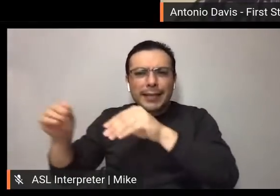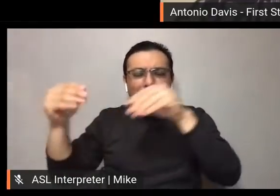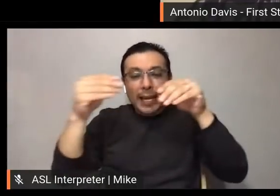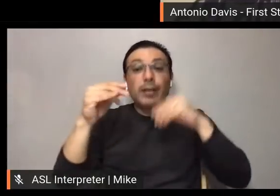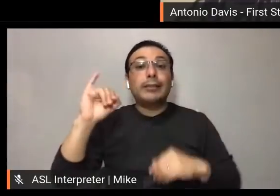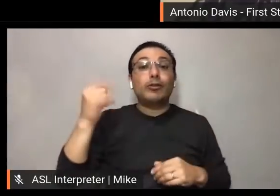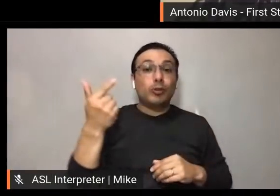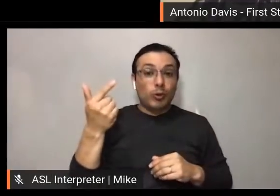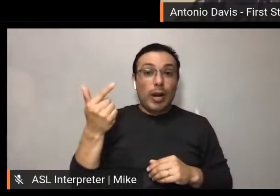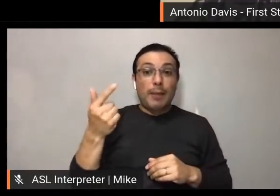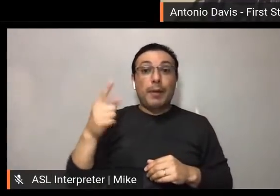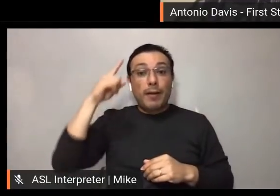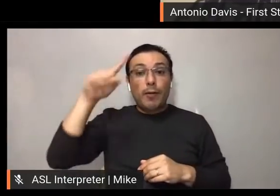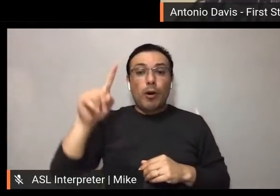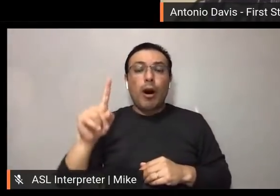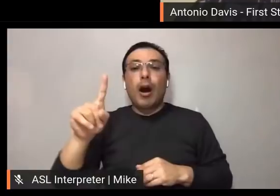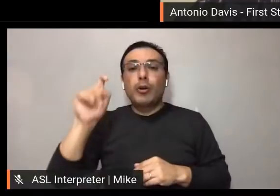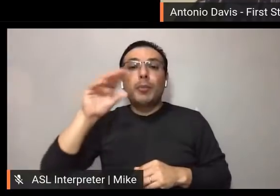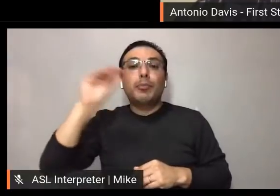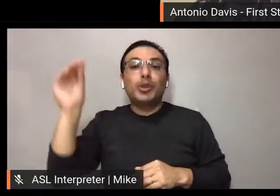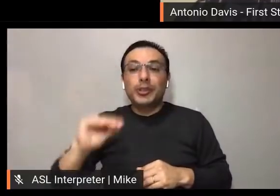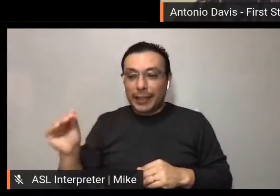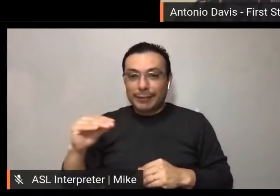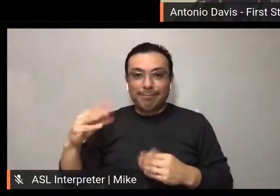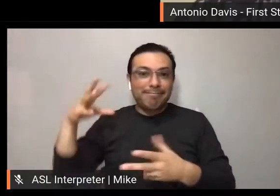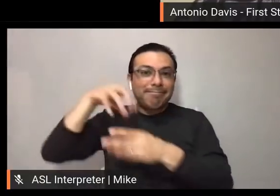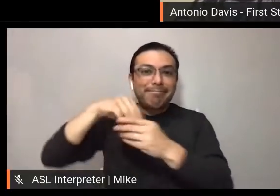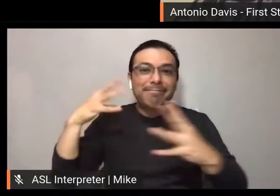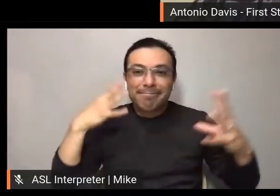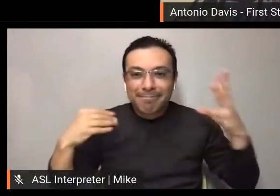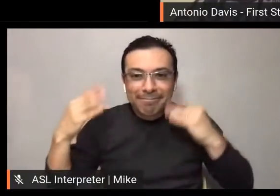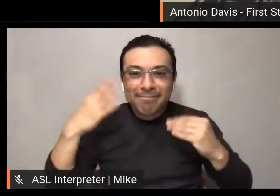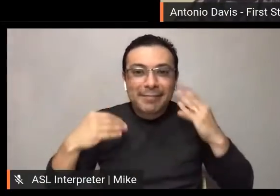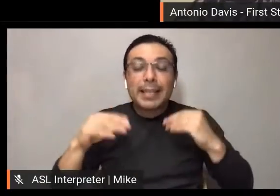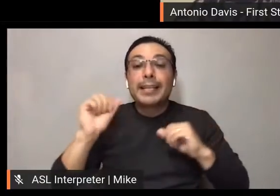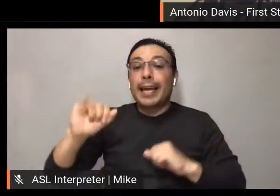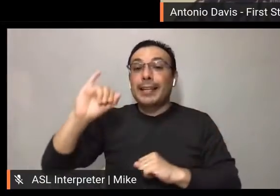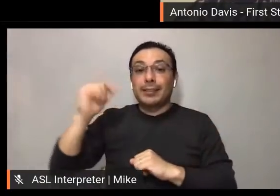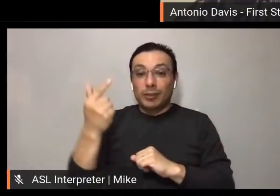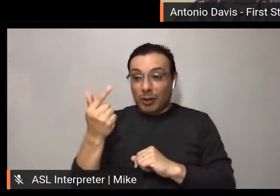100% experiential, allowing us to use Instagram's donation features.